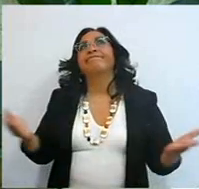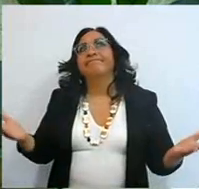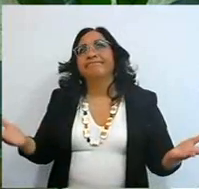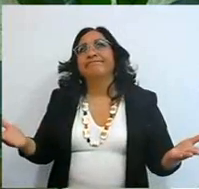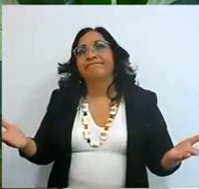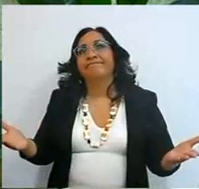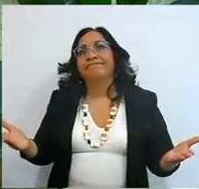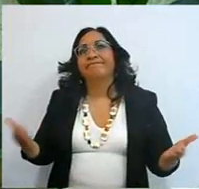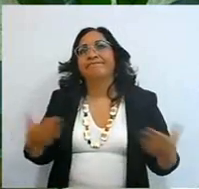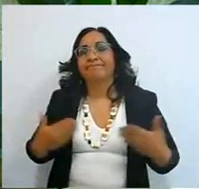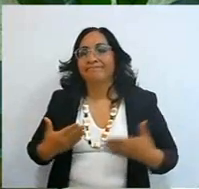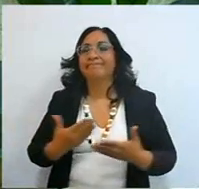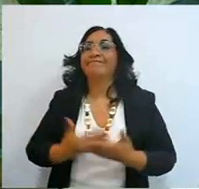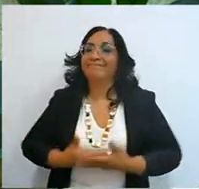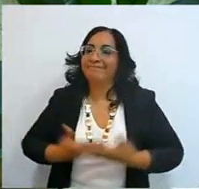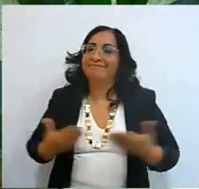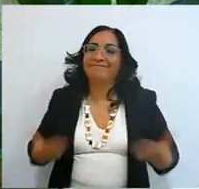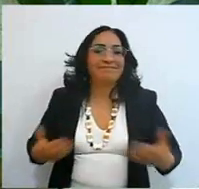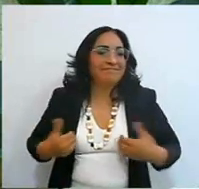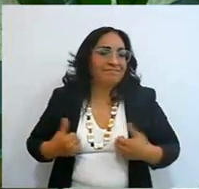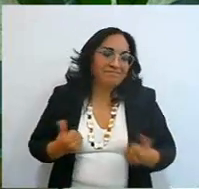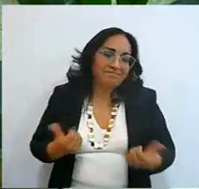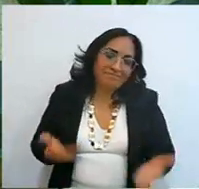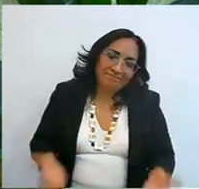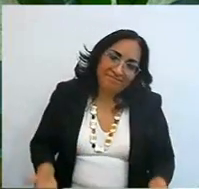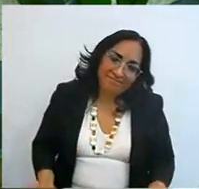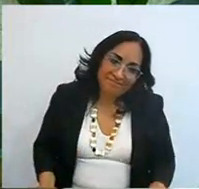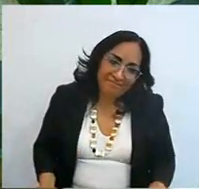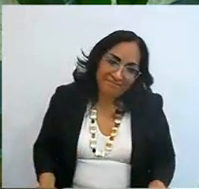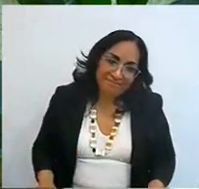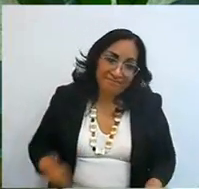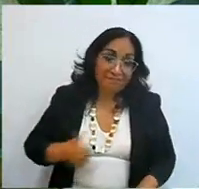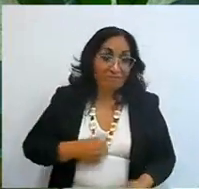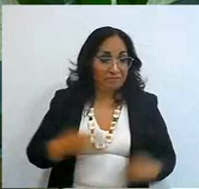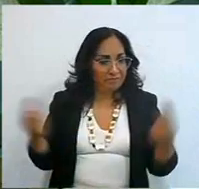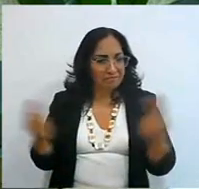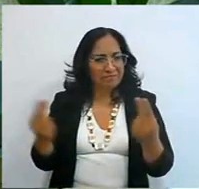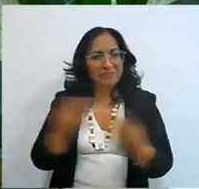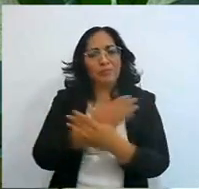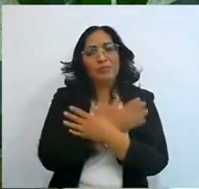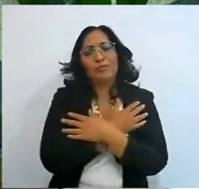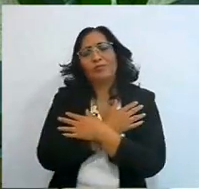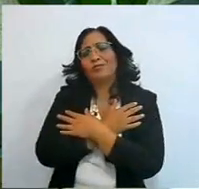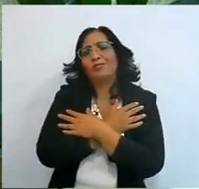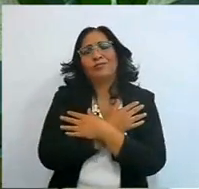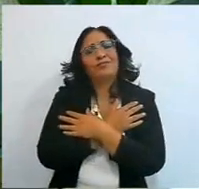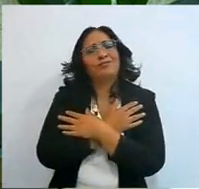but yes, do I explain myself? I needed the apapacho, Agustín I mean, who we met Agus,